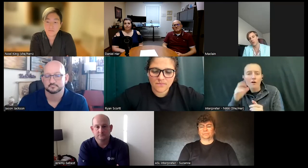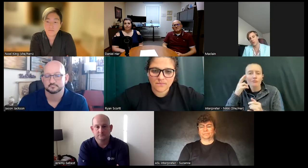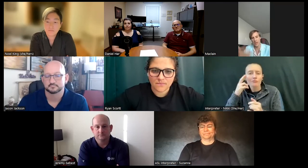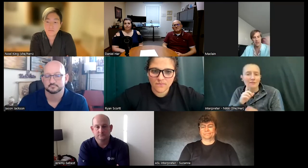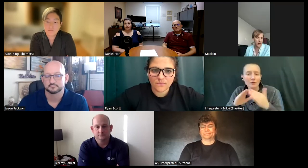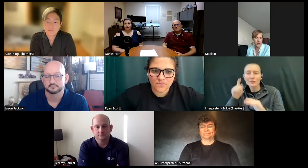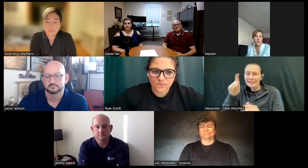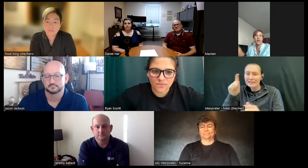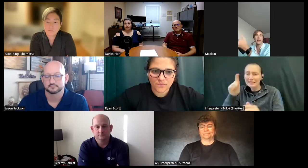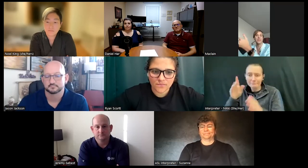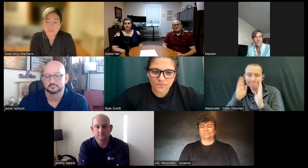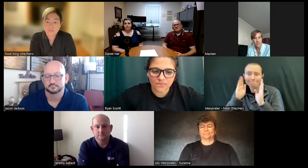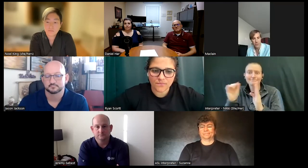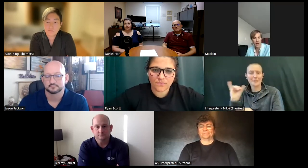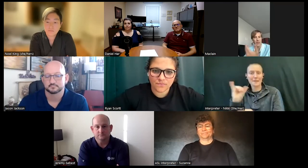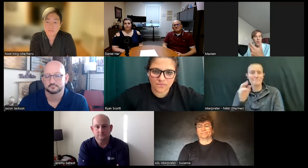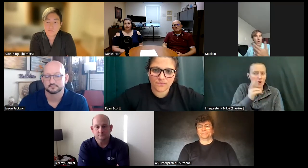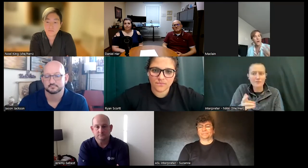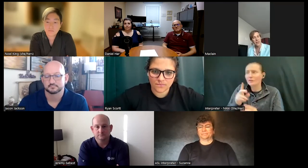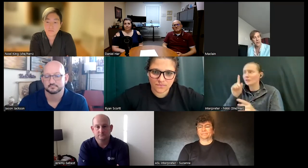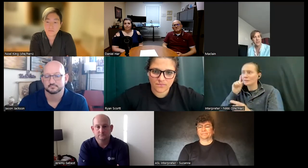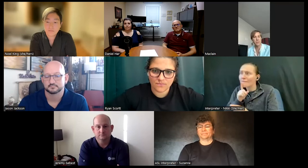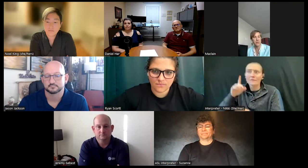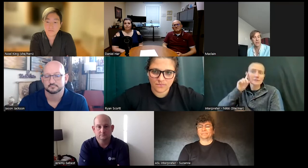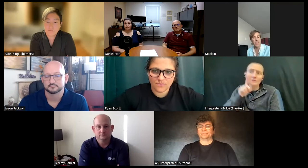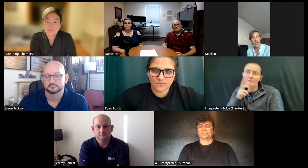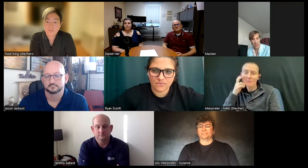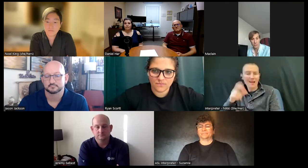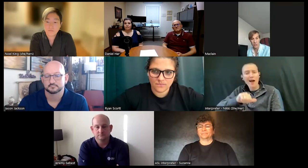as the hard of hearing as deaf and blind or any other disability that may come to